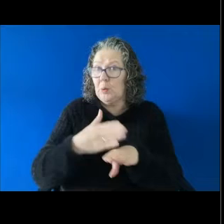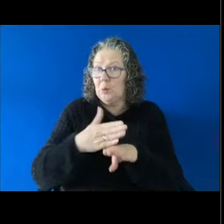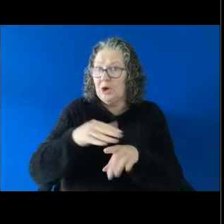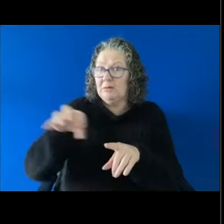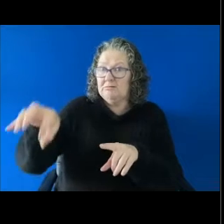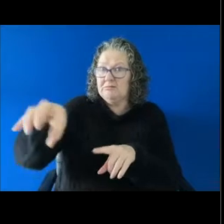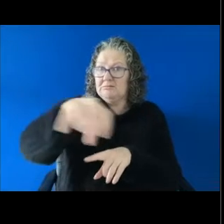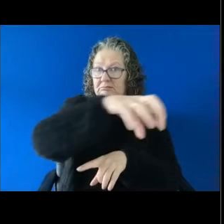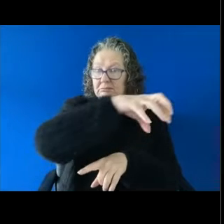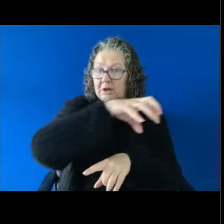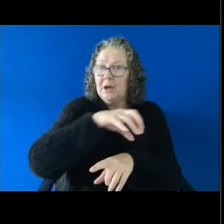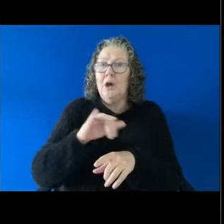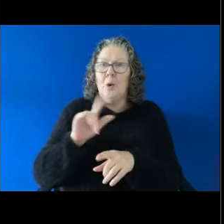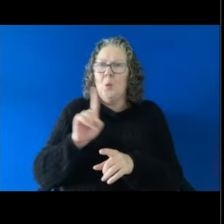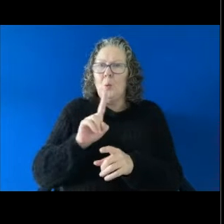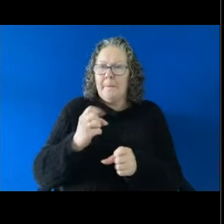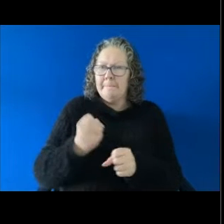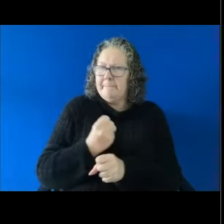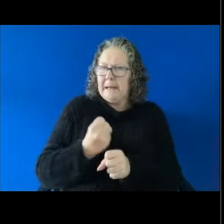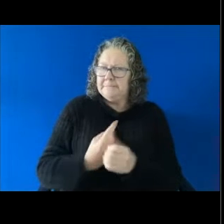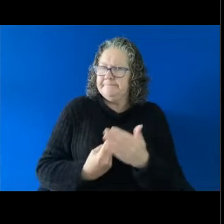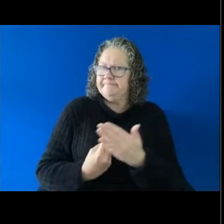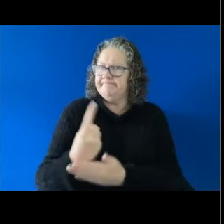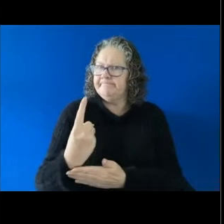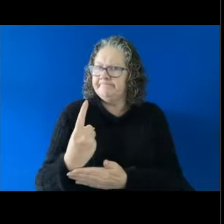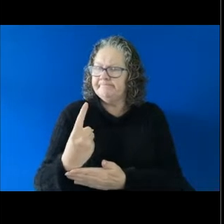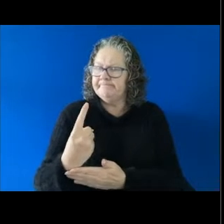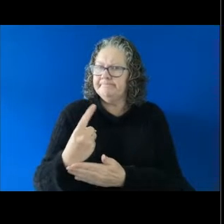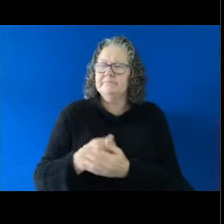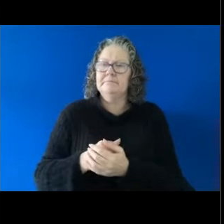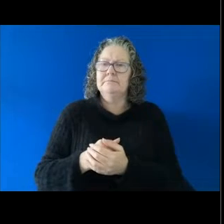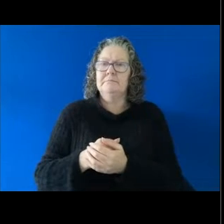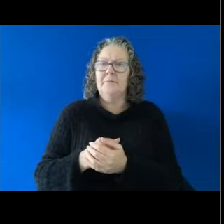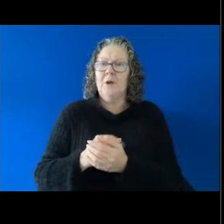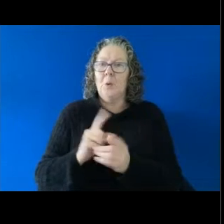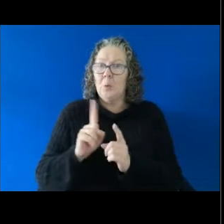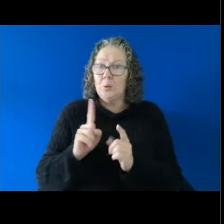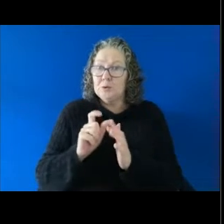the drivers of workplace sexual harassment, existing measures and good practices and,